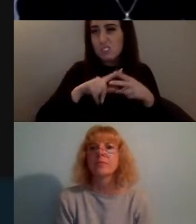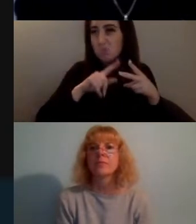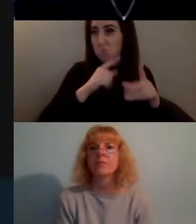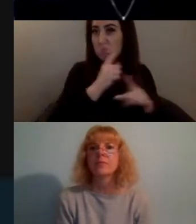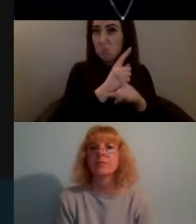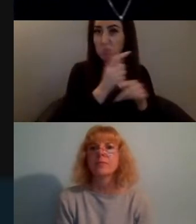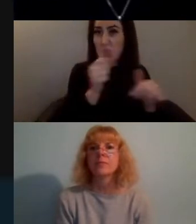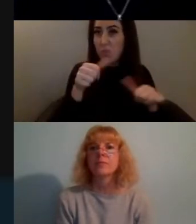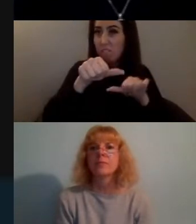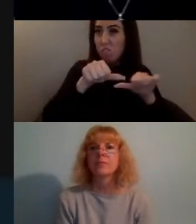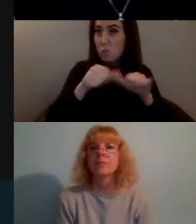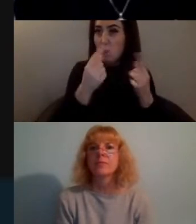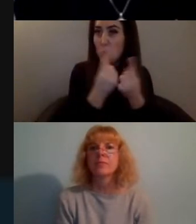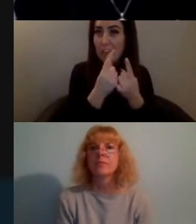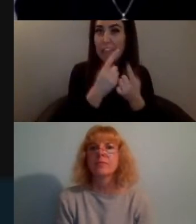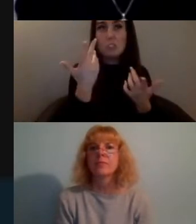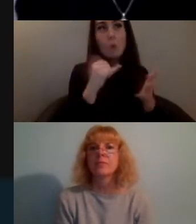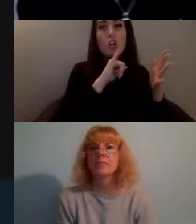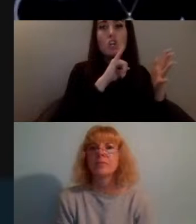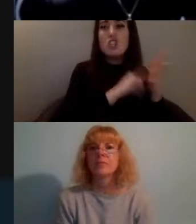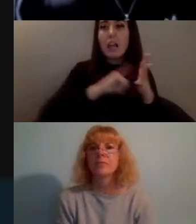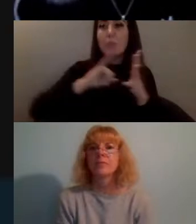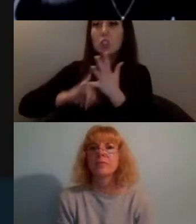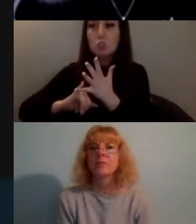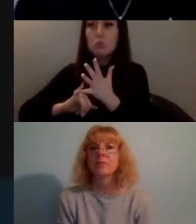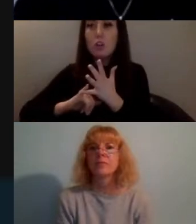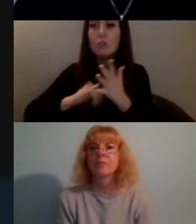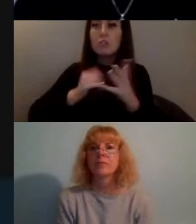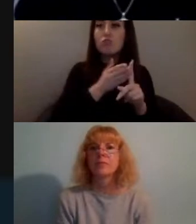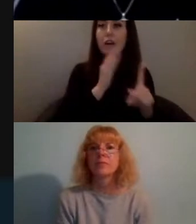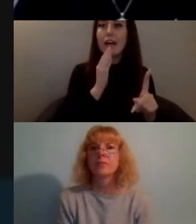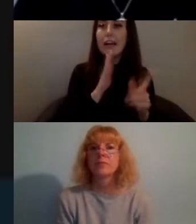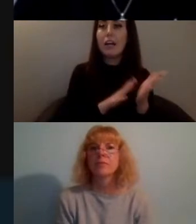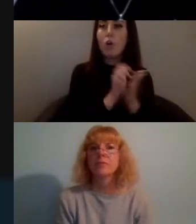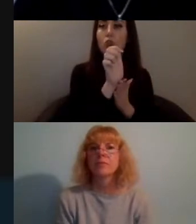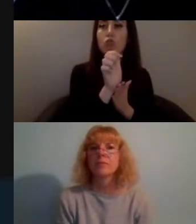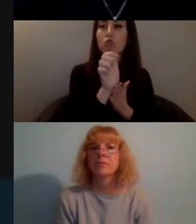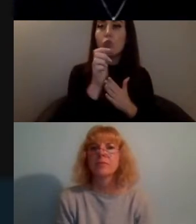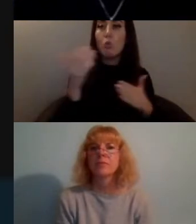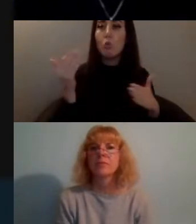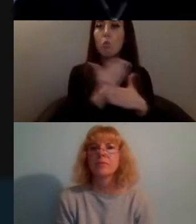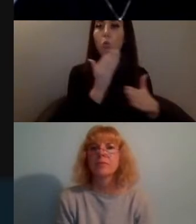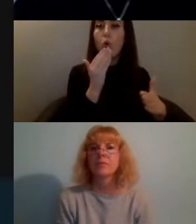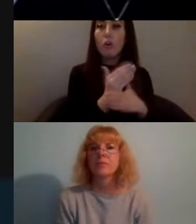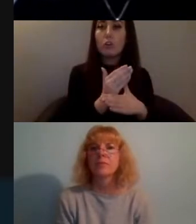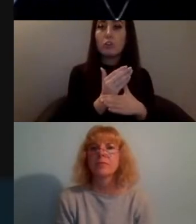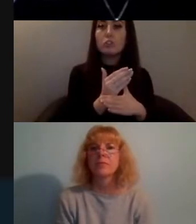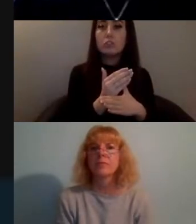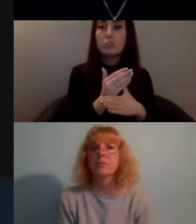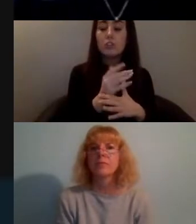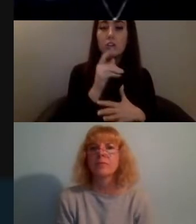Studios recognizes artists as cultural workers and creativity as a driving force for social change